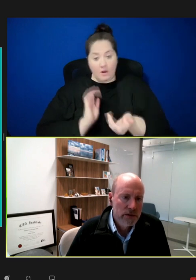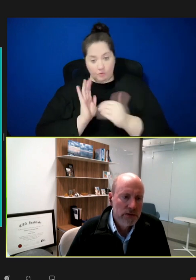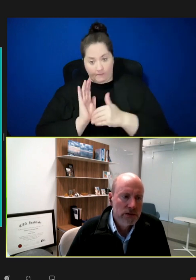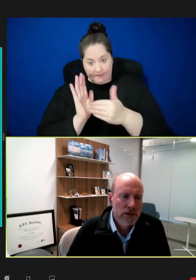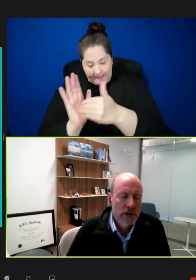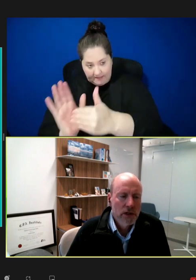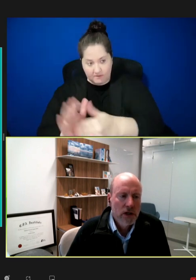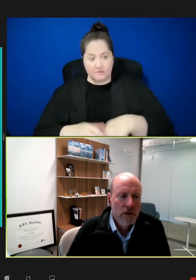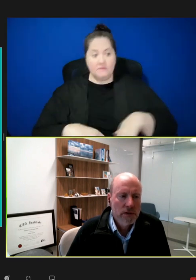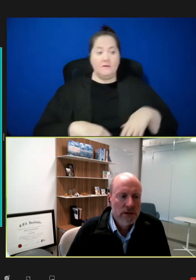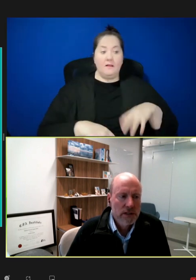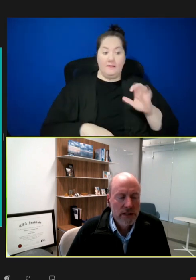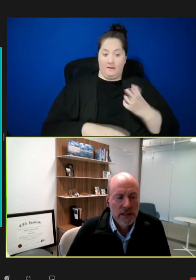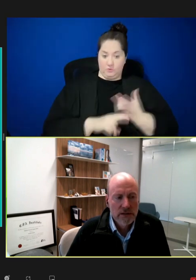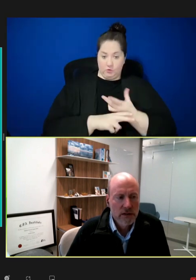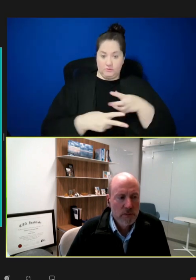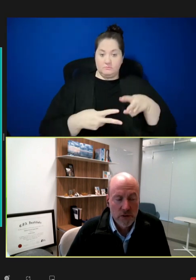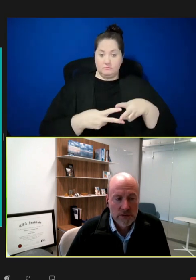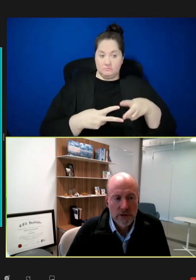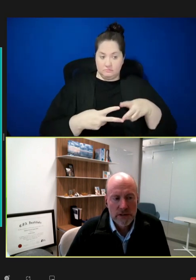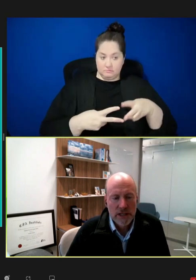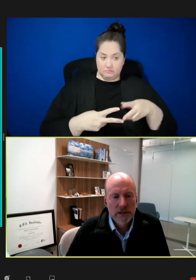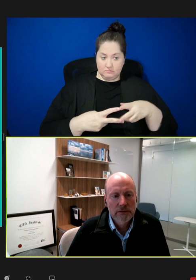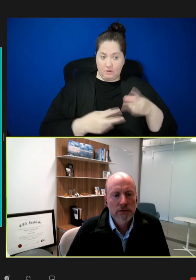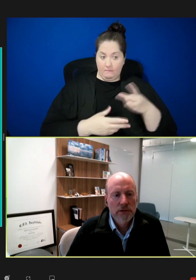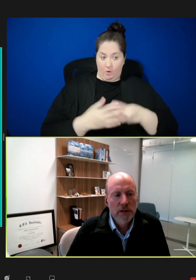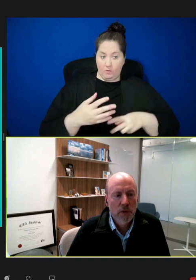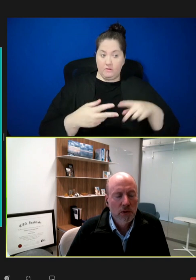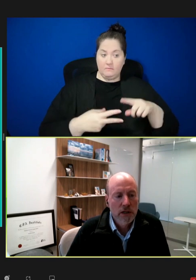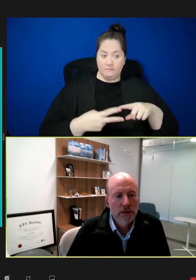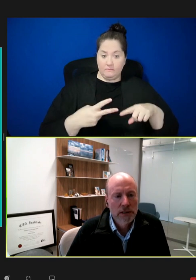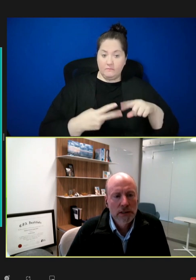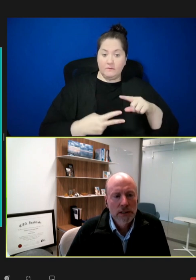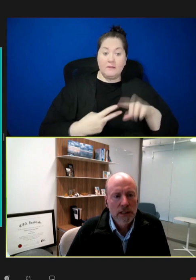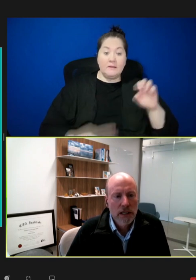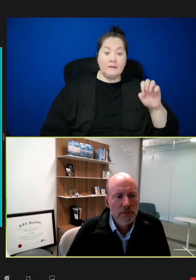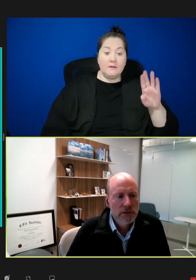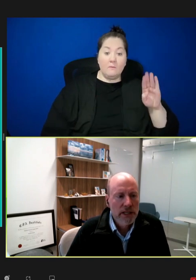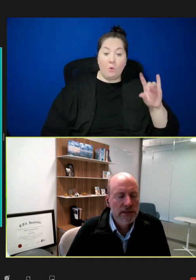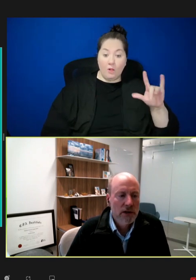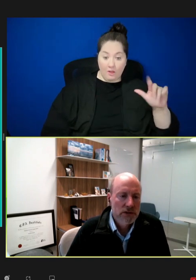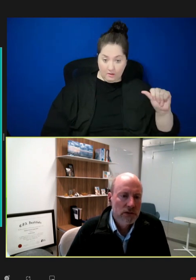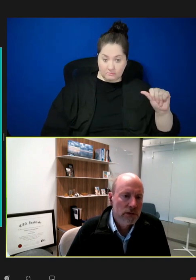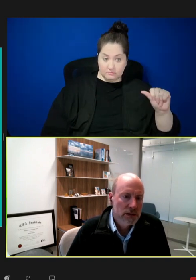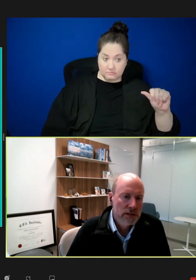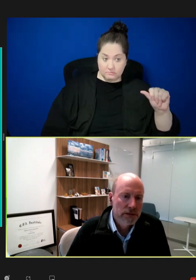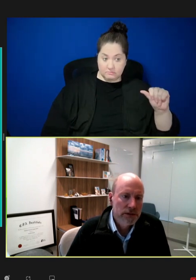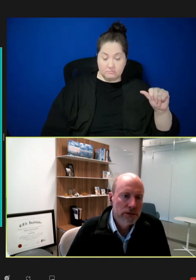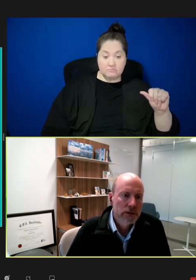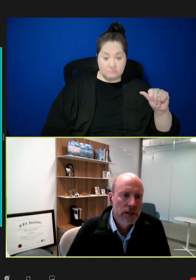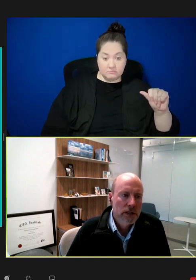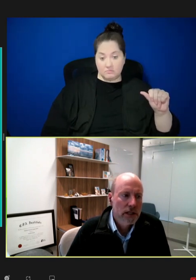used with success -- both of those actually for Ebola. So, that's also relatively new,